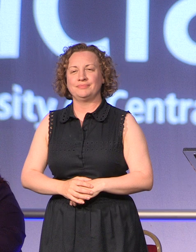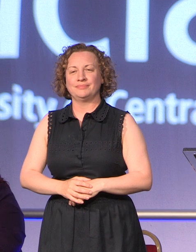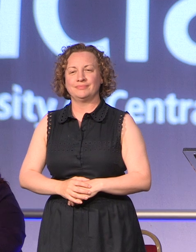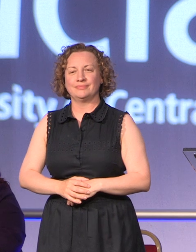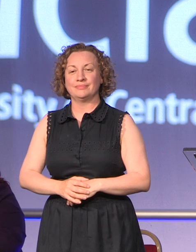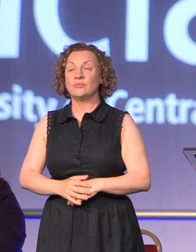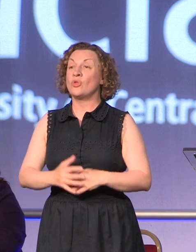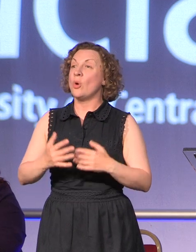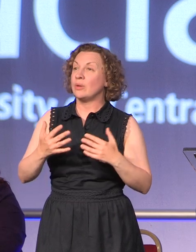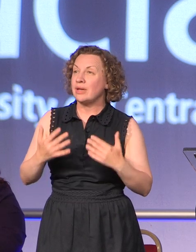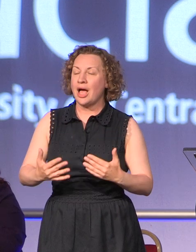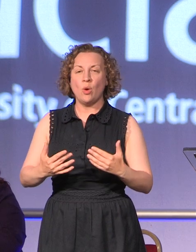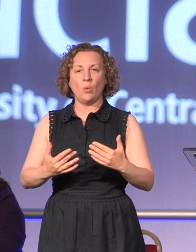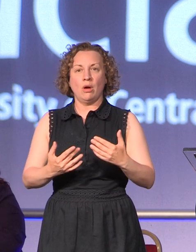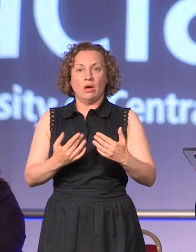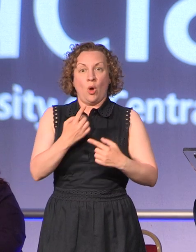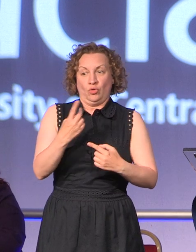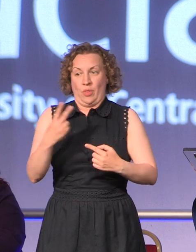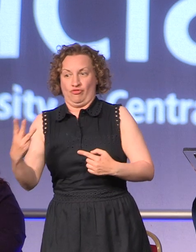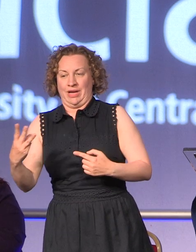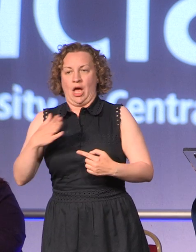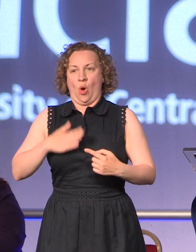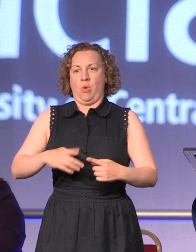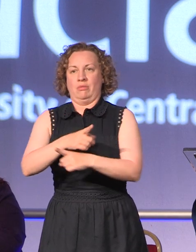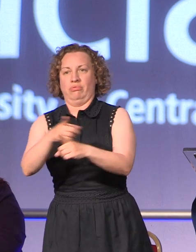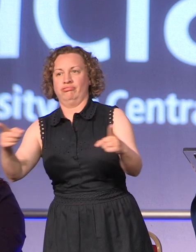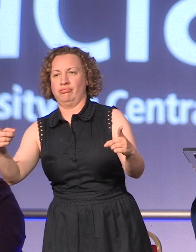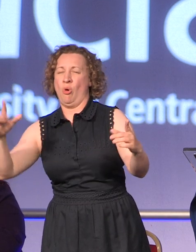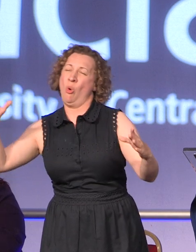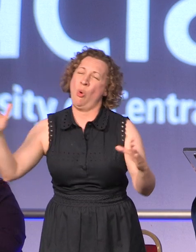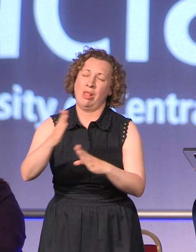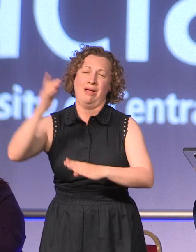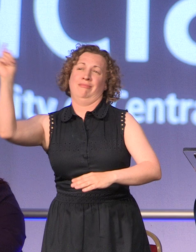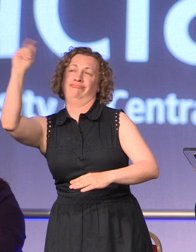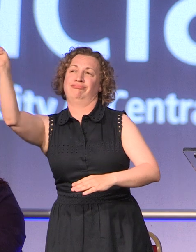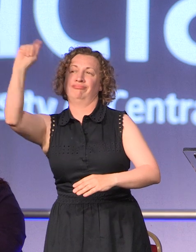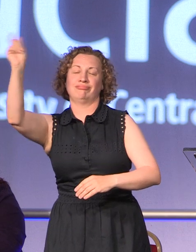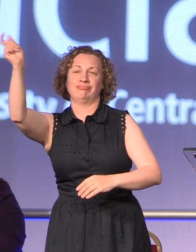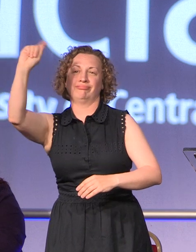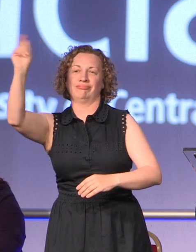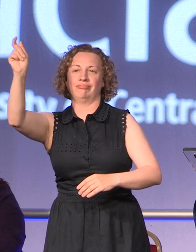count of three, I want you all to wave your mortarboards in the air and at the